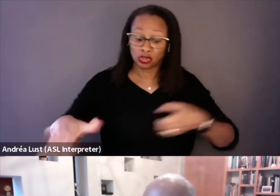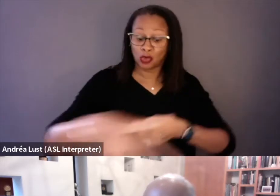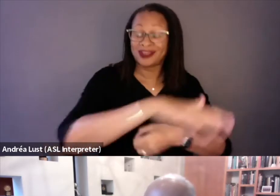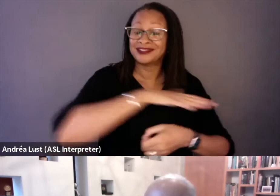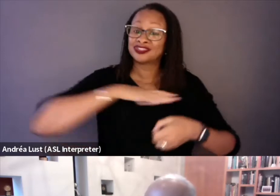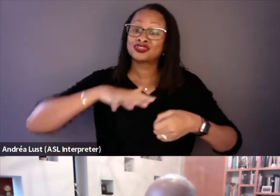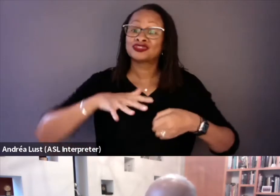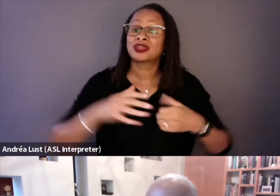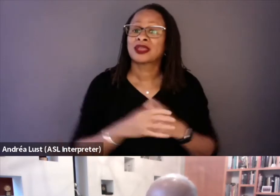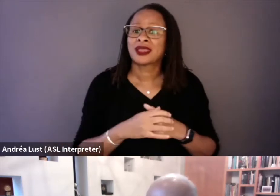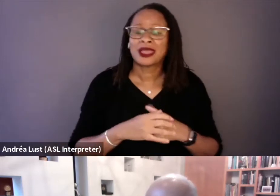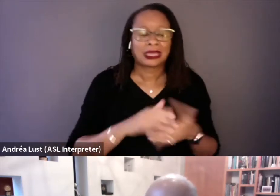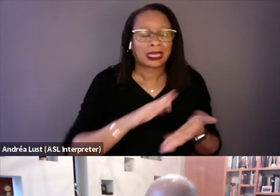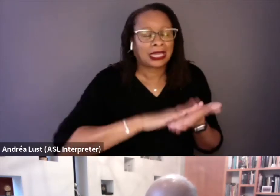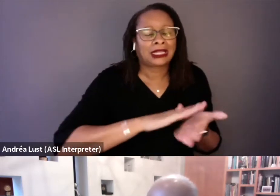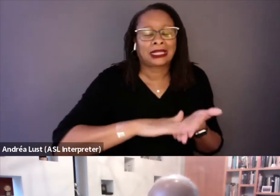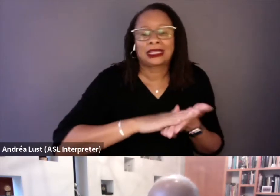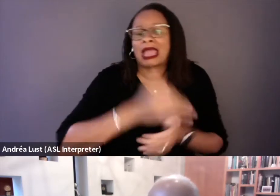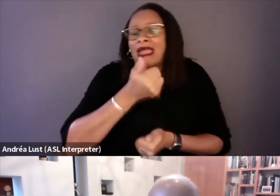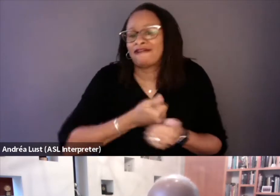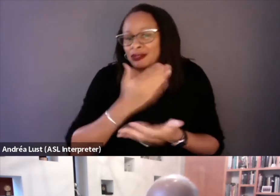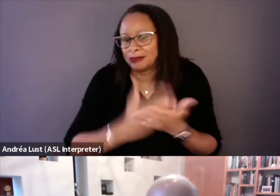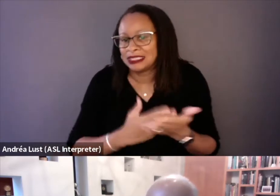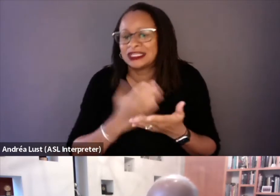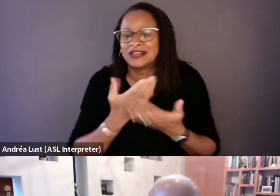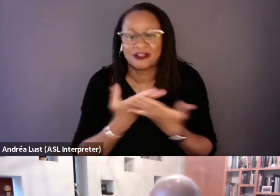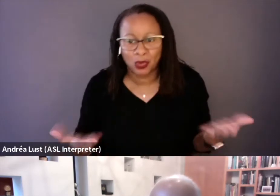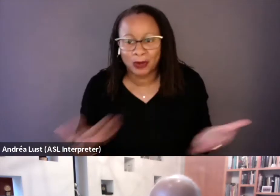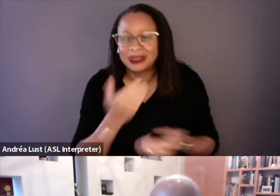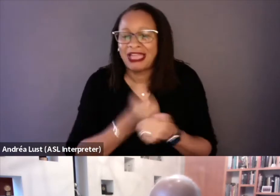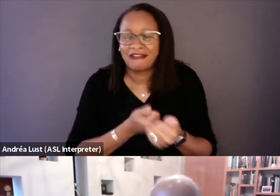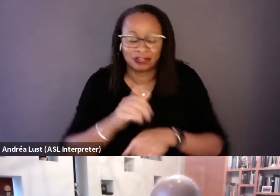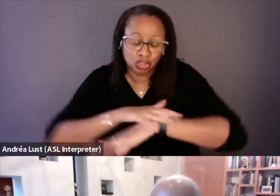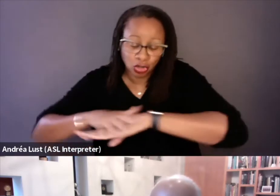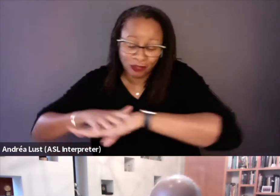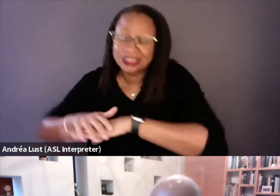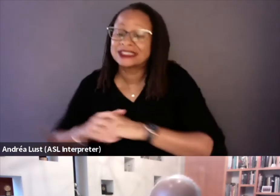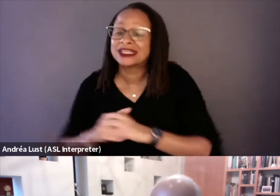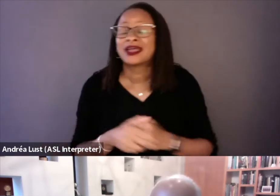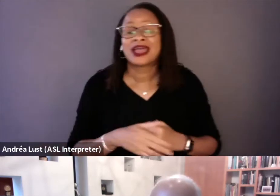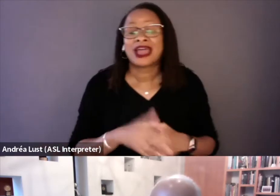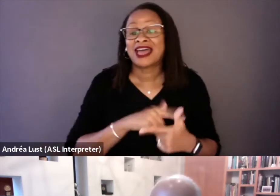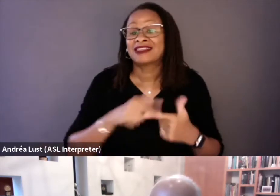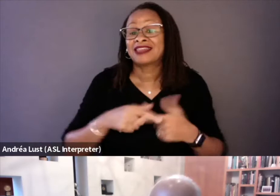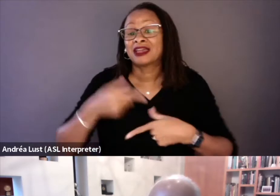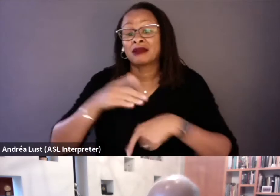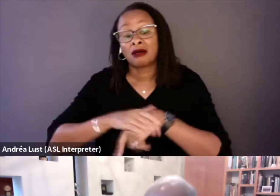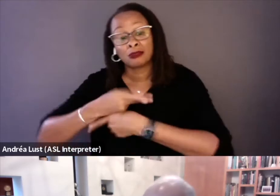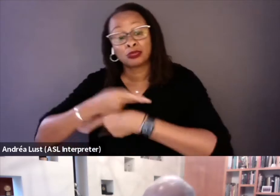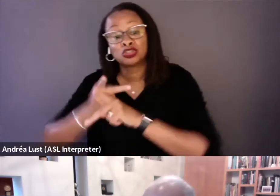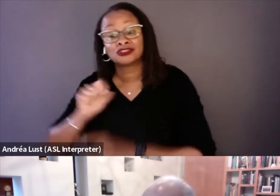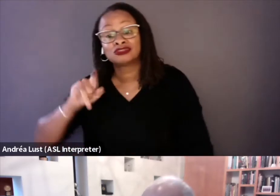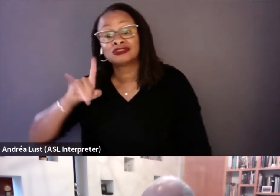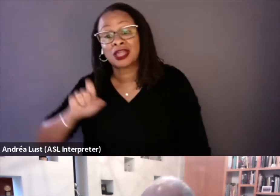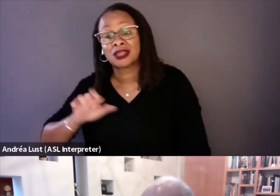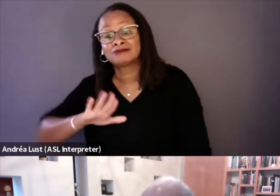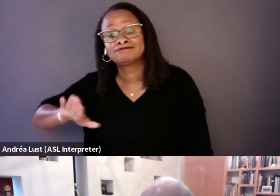sanitizing every single piece of equipment, every surface. And then on the production side, at a certain point,